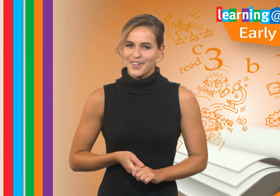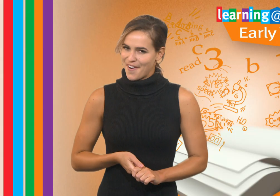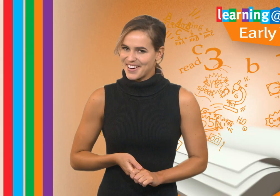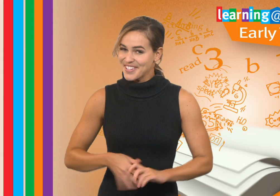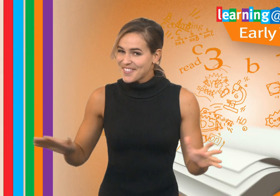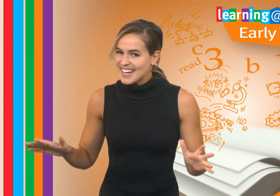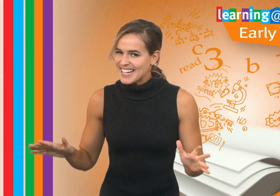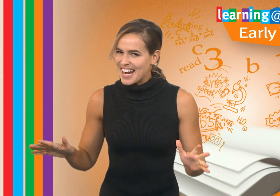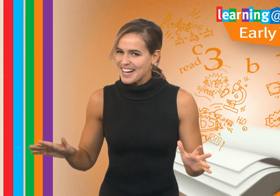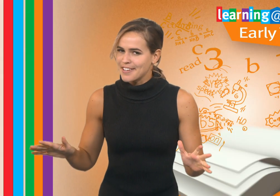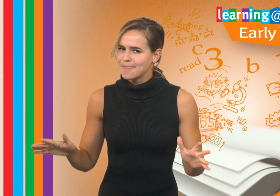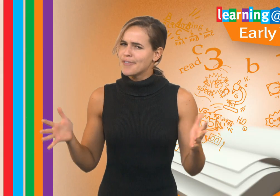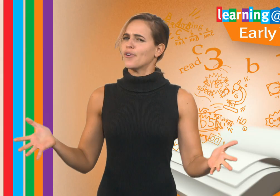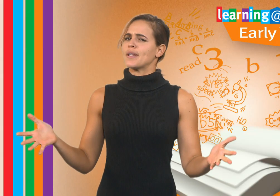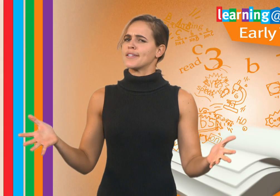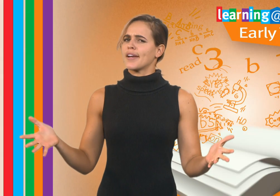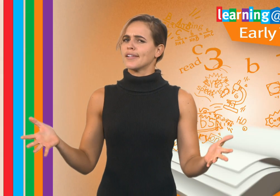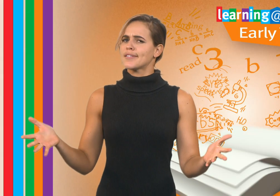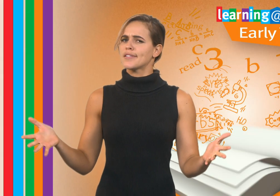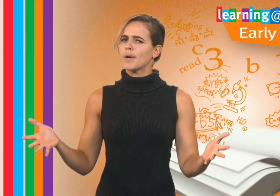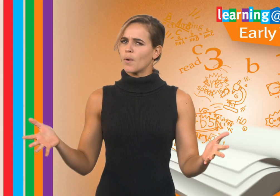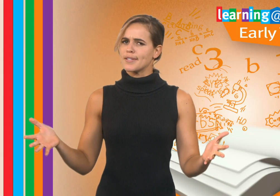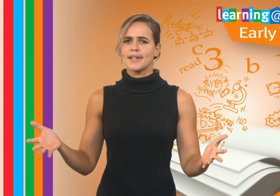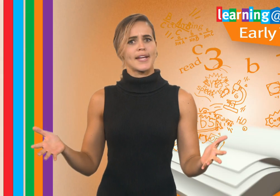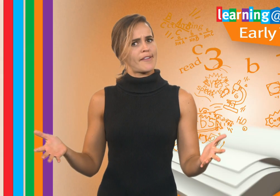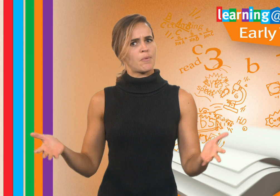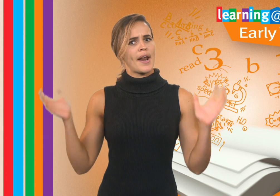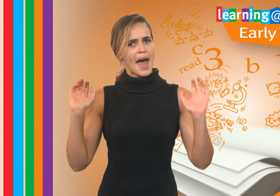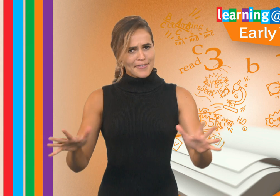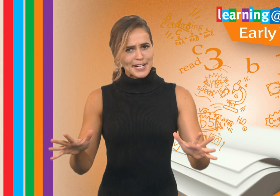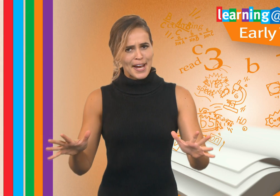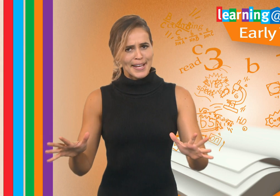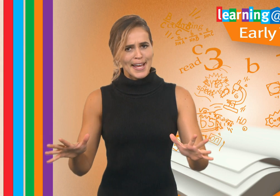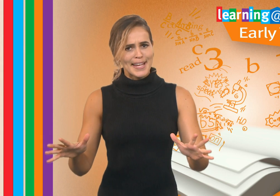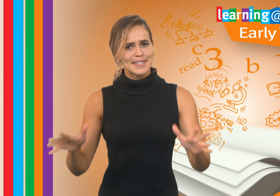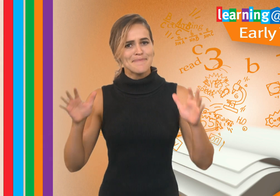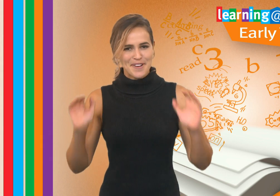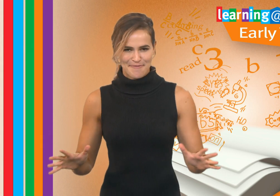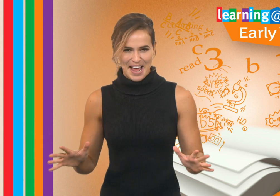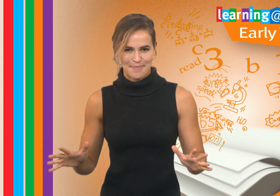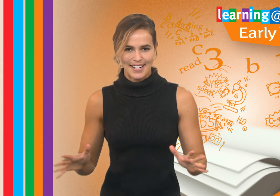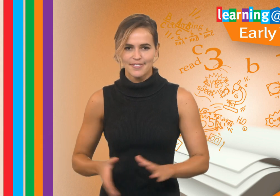All right, who's ready to get active? Before we start our lessons, we like to get everyone out of their chairs, and get some movement happening.